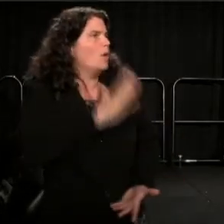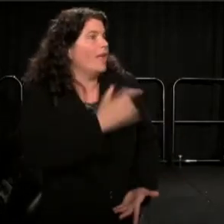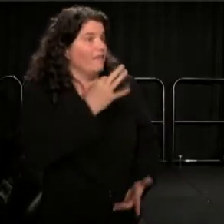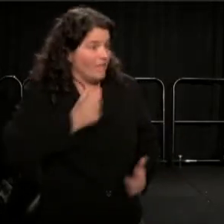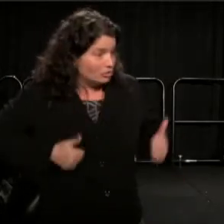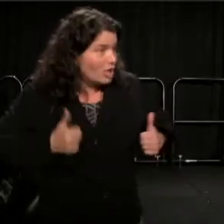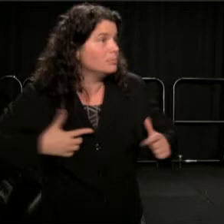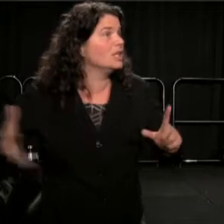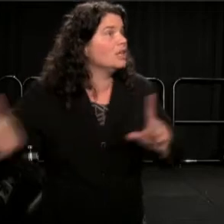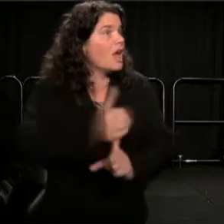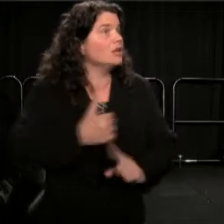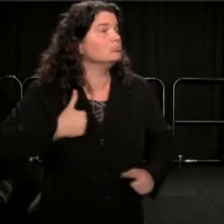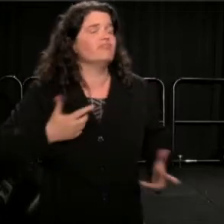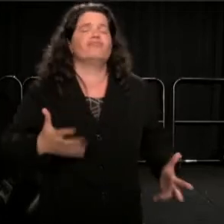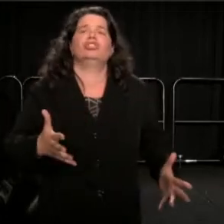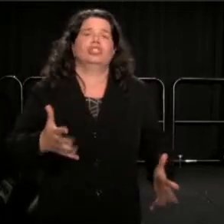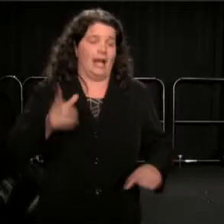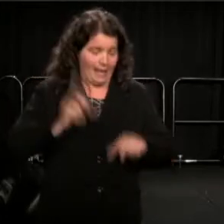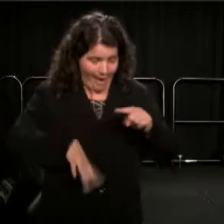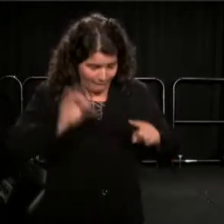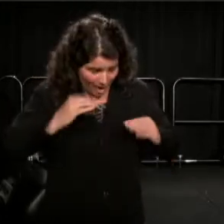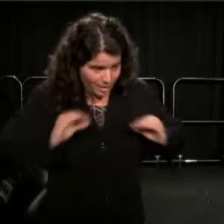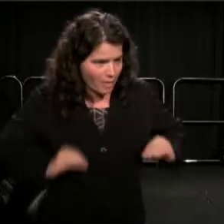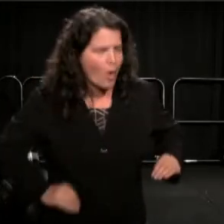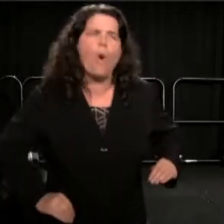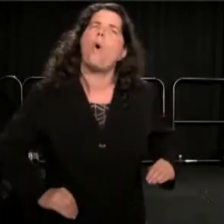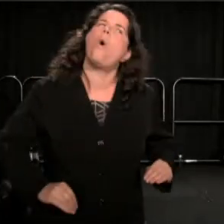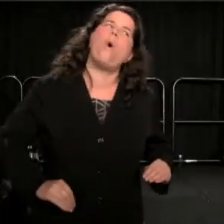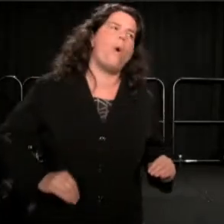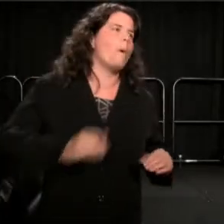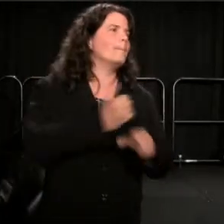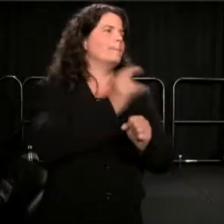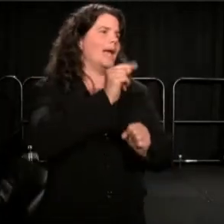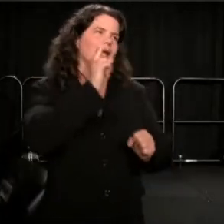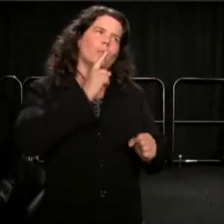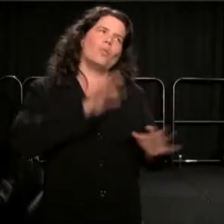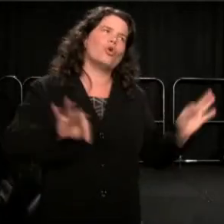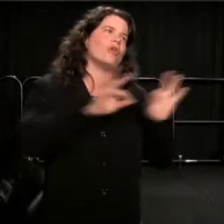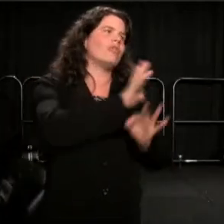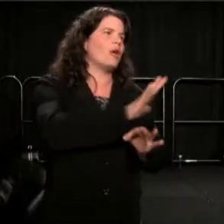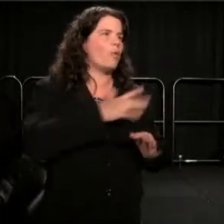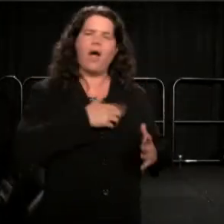and they can't find nothing on you, oh, they gon' make it worth their while, they gon' beat you straight like that.